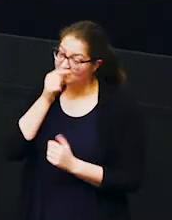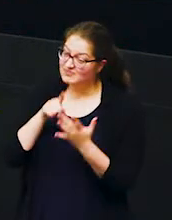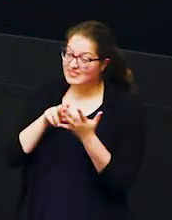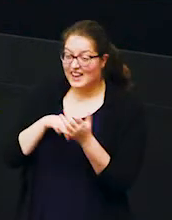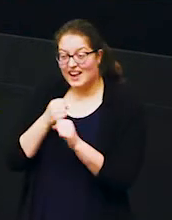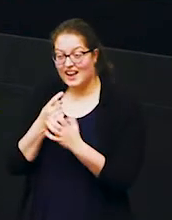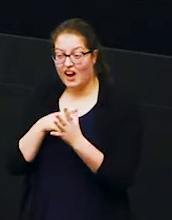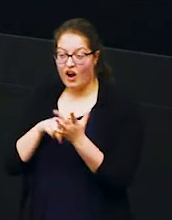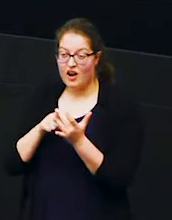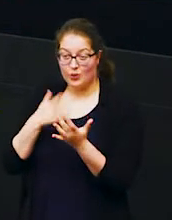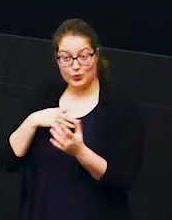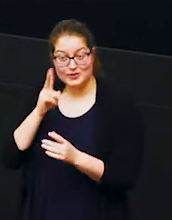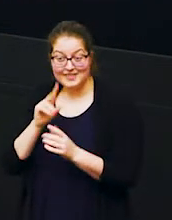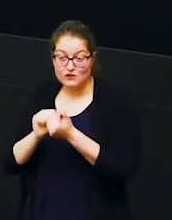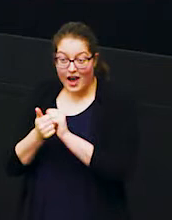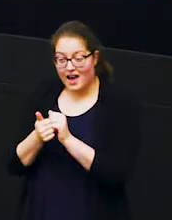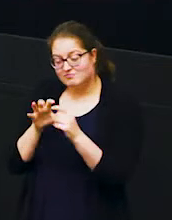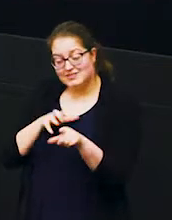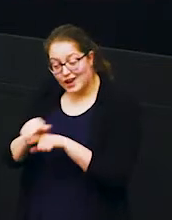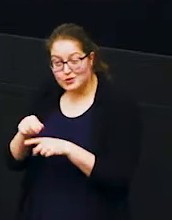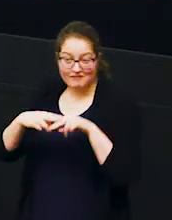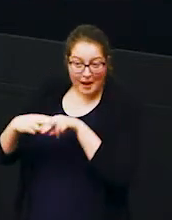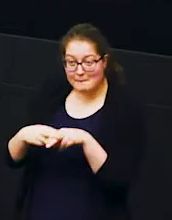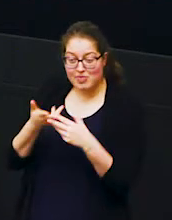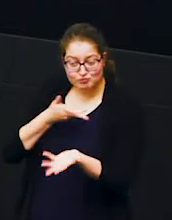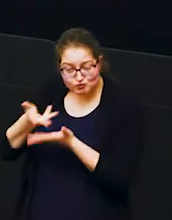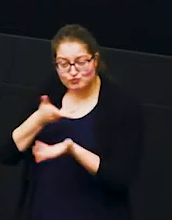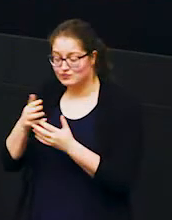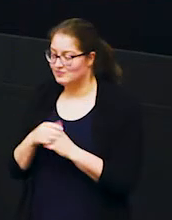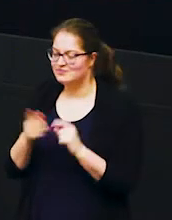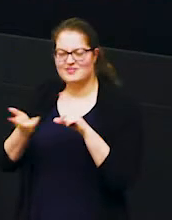his friends as well and to catch up maybe with his family as well and other elephants that he knows